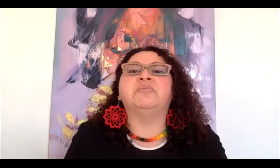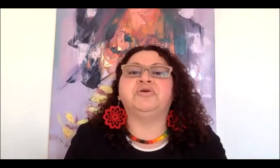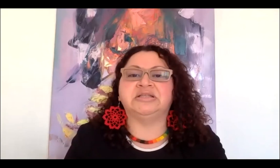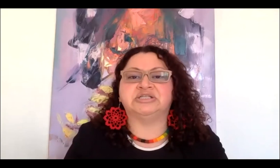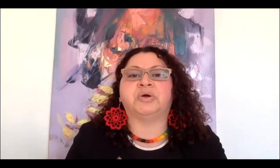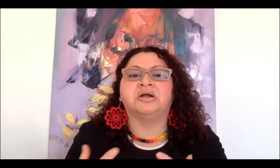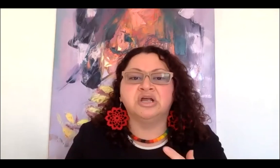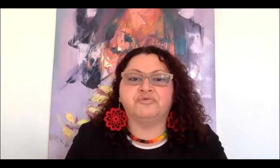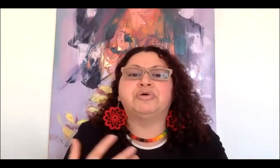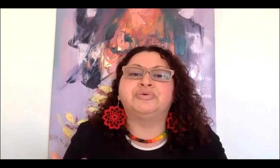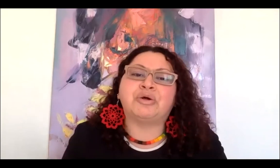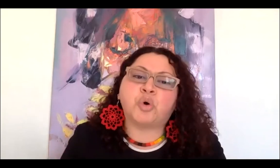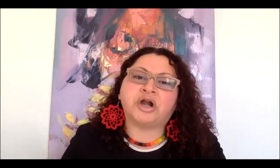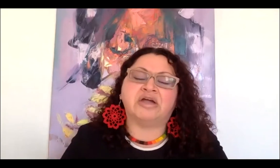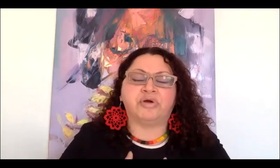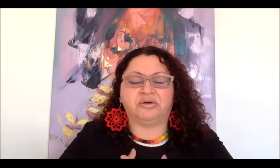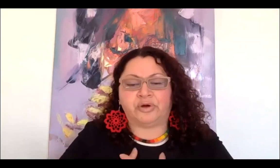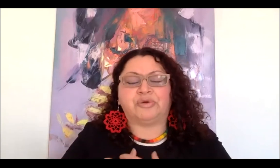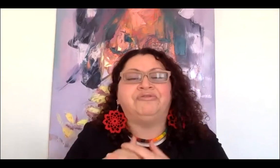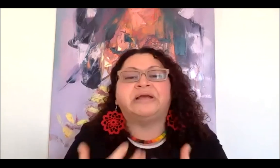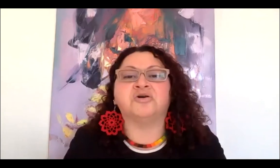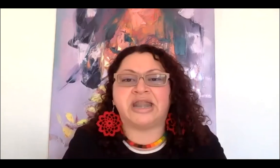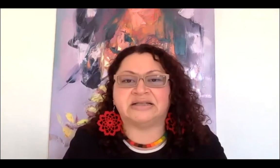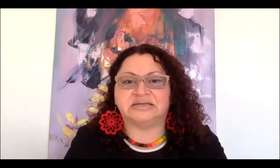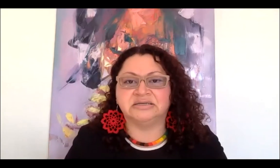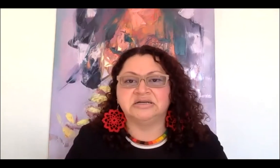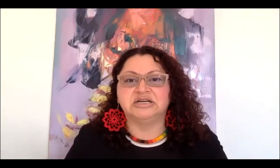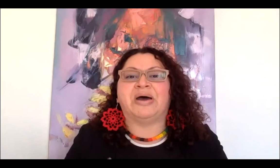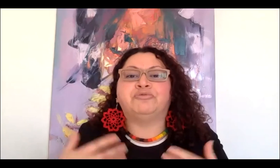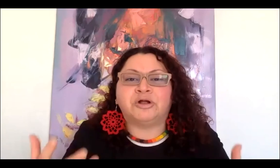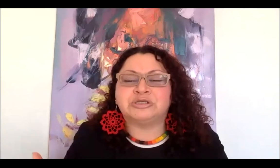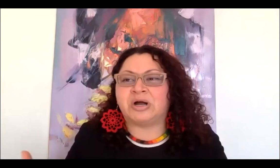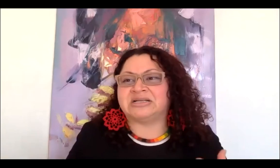communities where we do the work and where we feel connected, but we also are